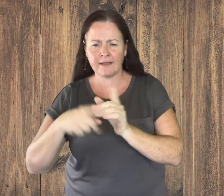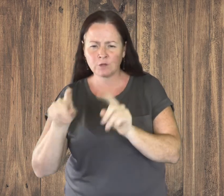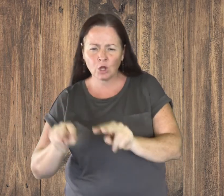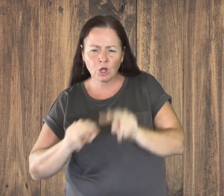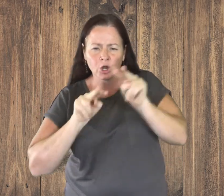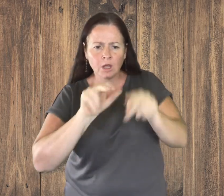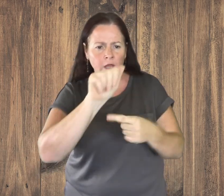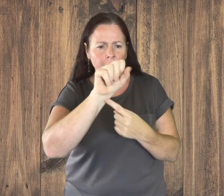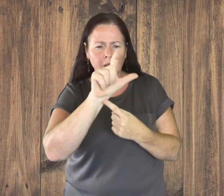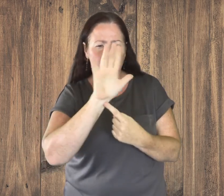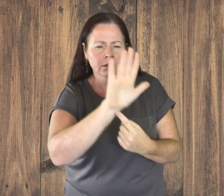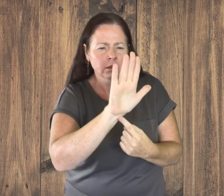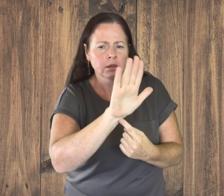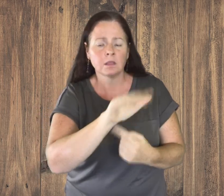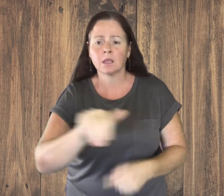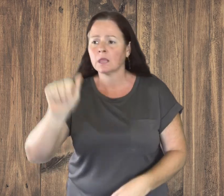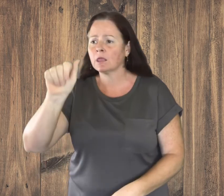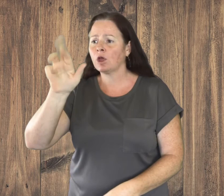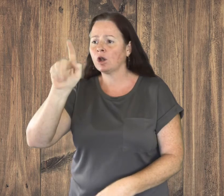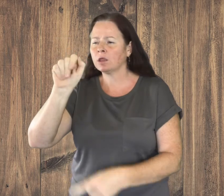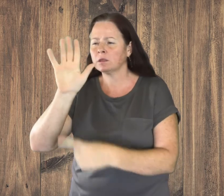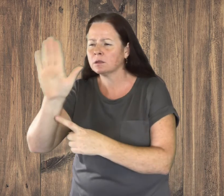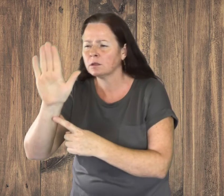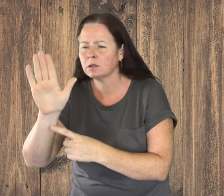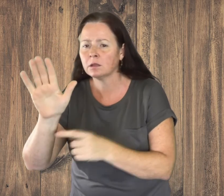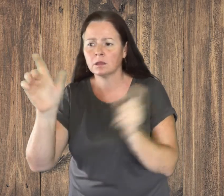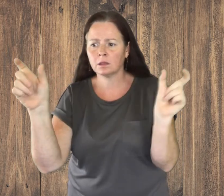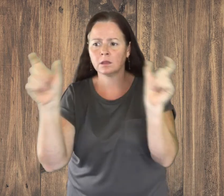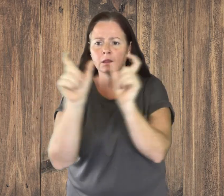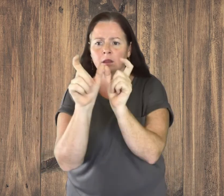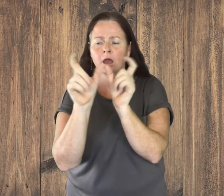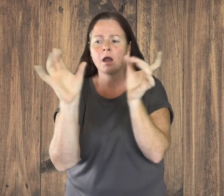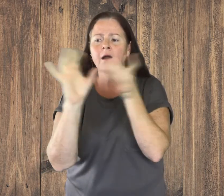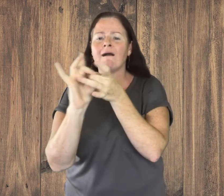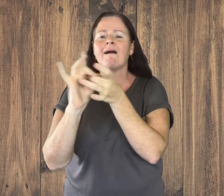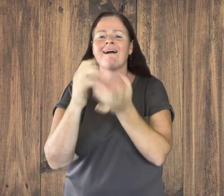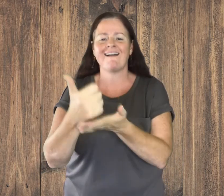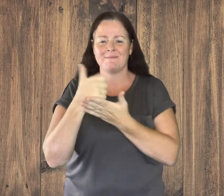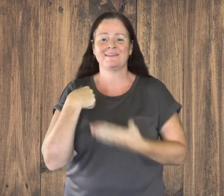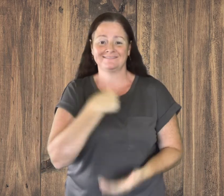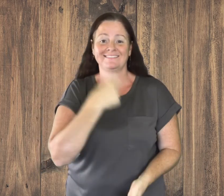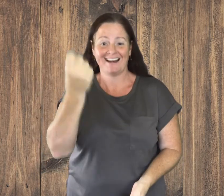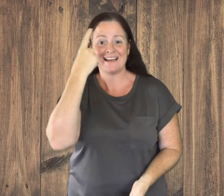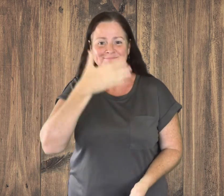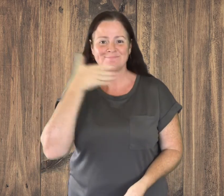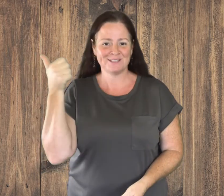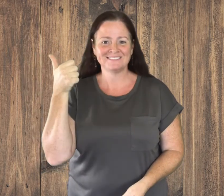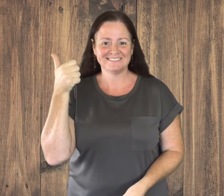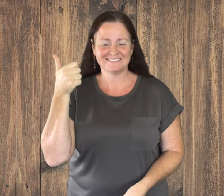We have to take the term apart to understand each concept for ASL and Arts. Then we connect both concepts together to help us understanding the term better.